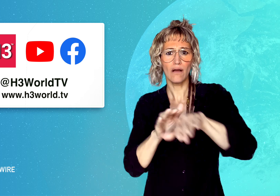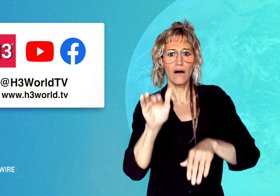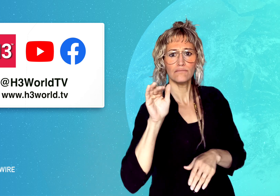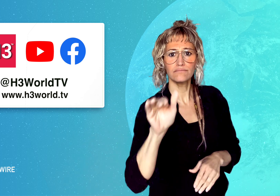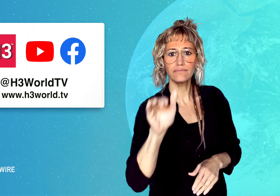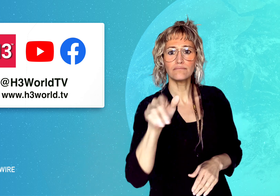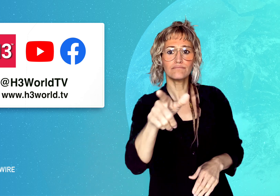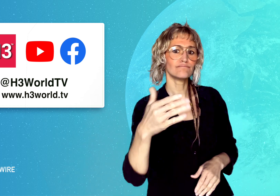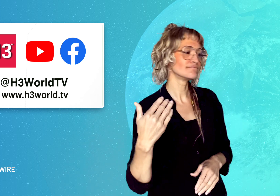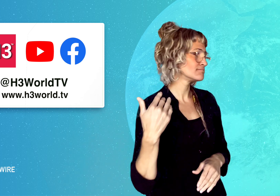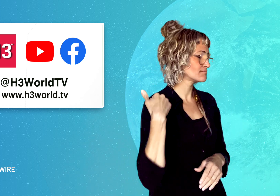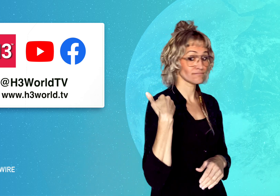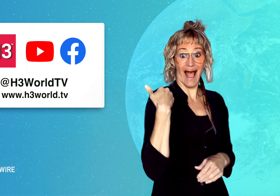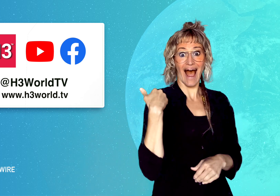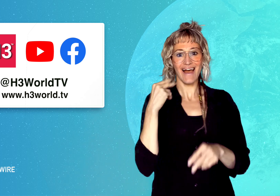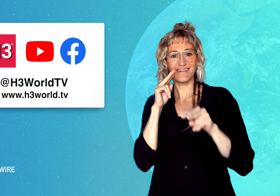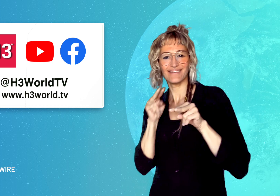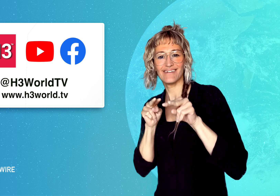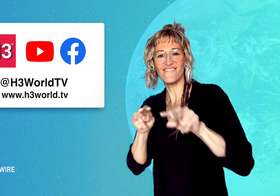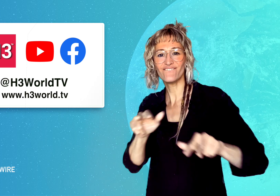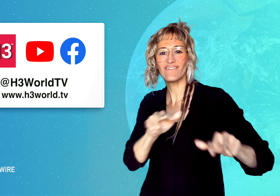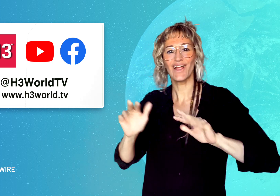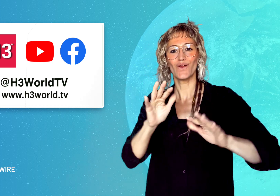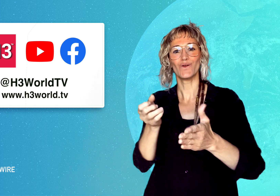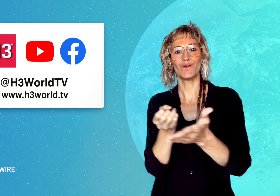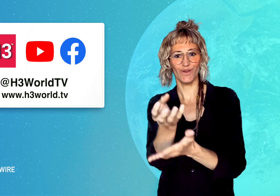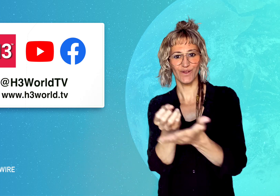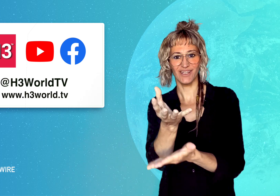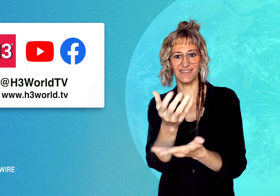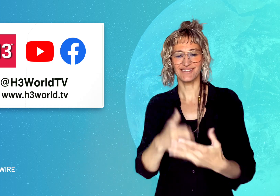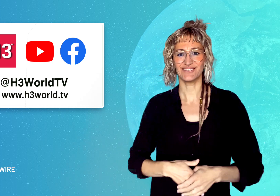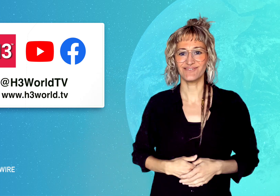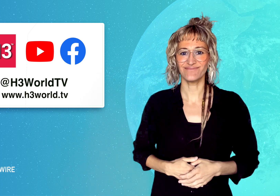so that you'll never miss a video!